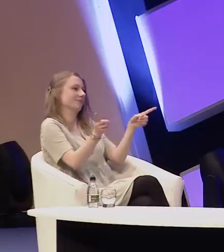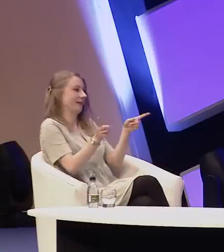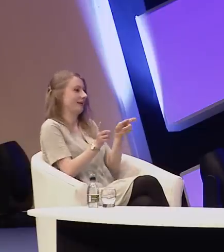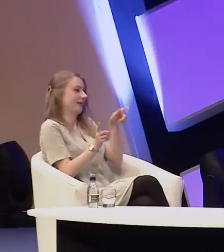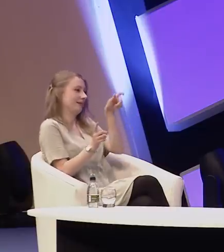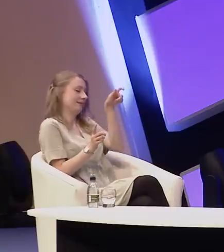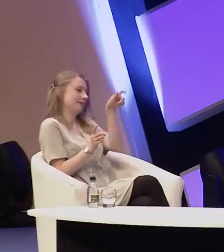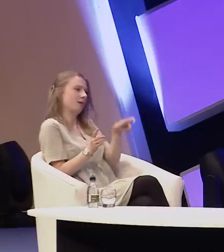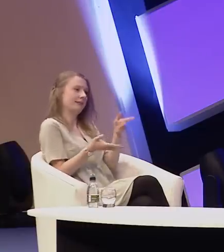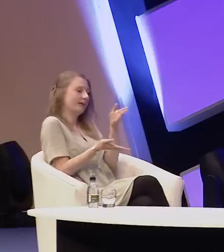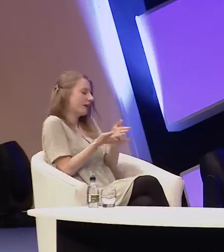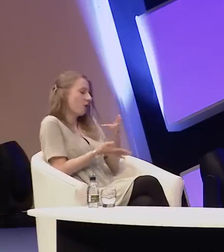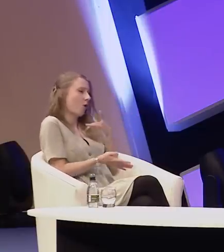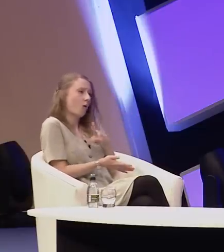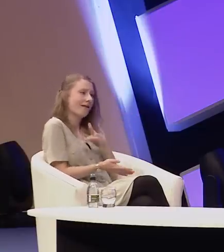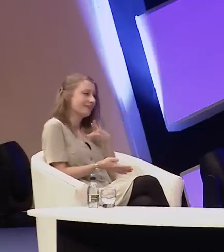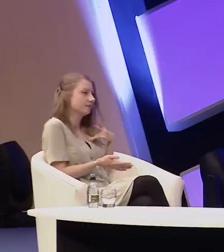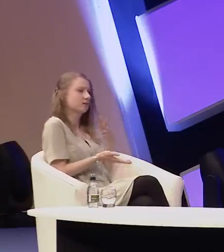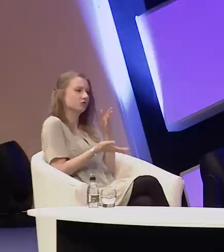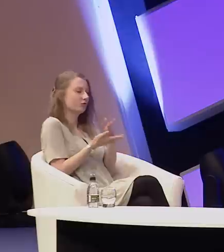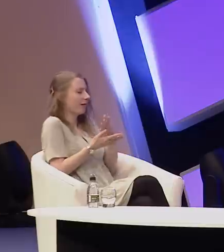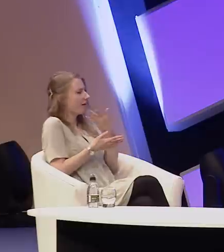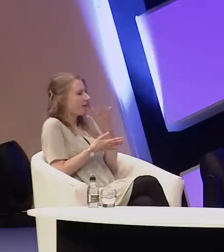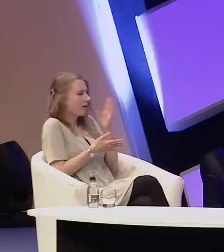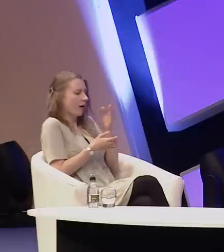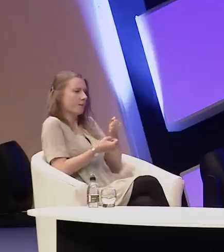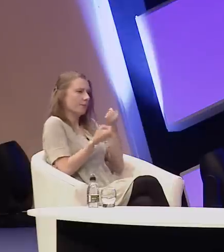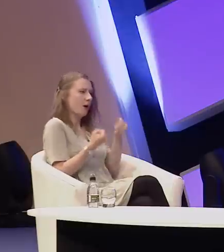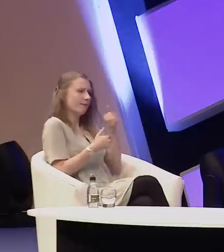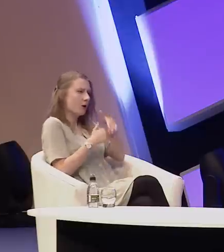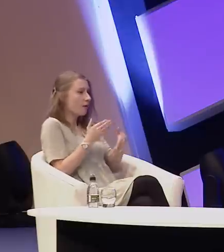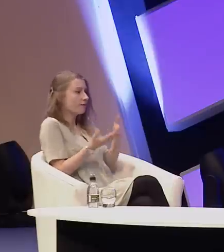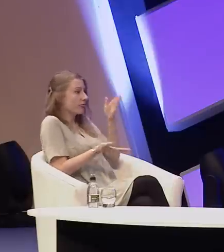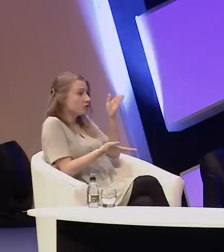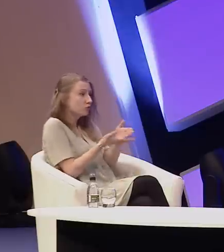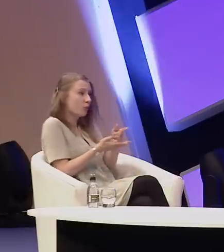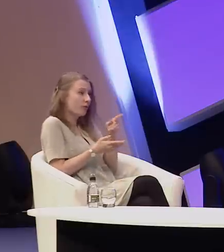so honest who speaks so powerfully about the truth of the challenges for you as well